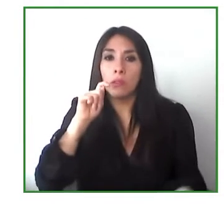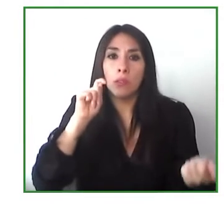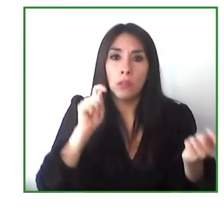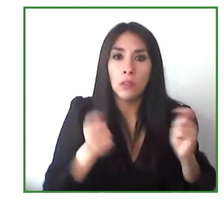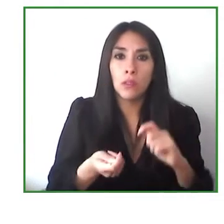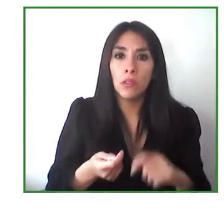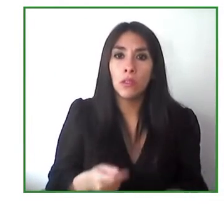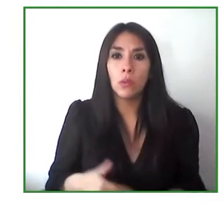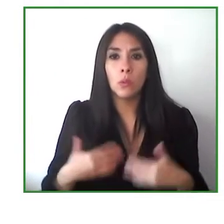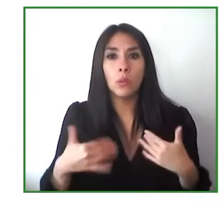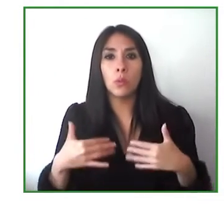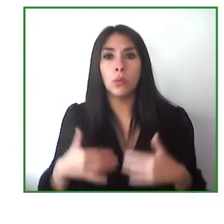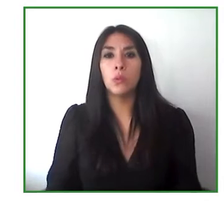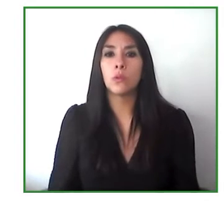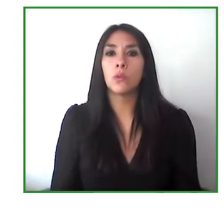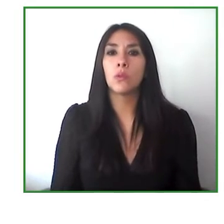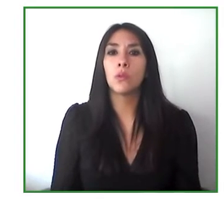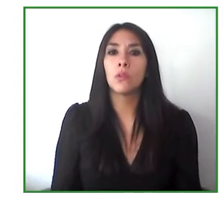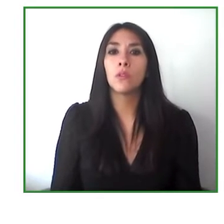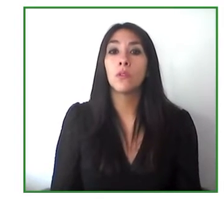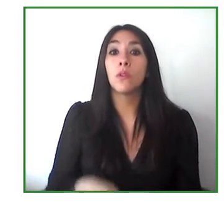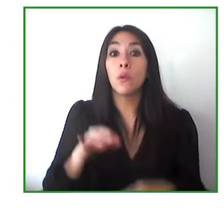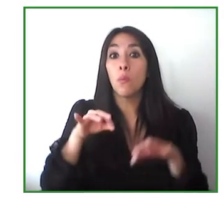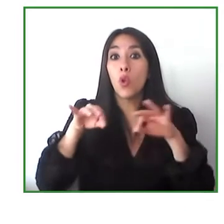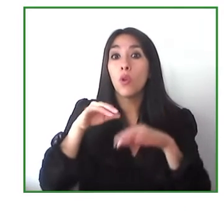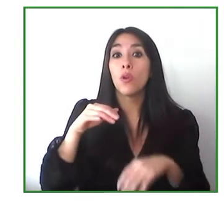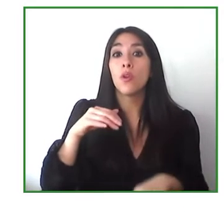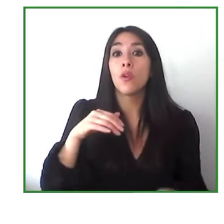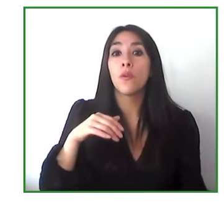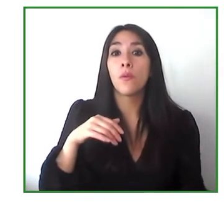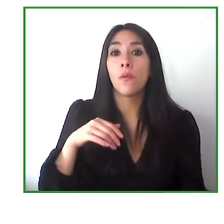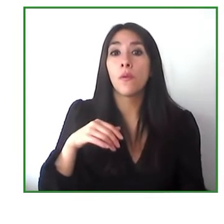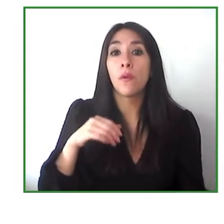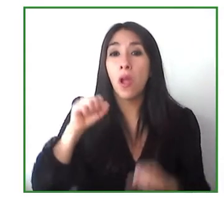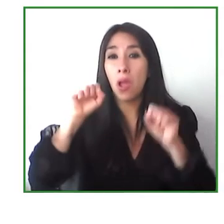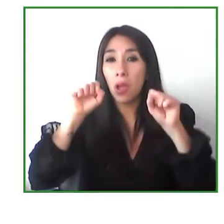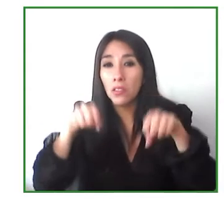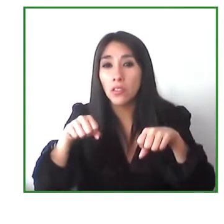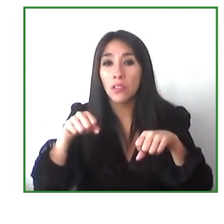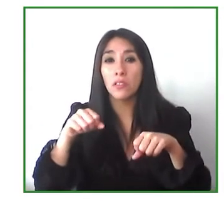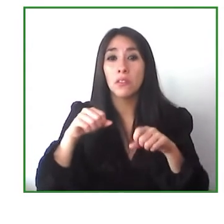because from the experience we transform culture and we